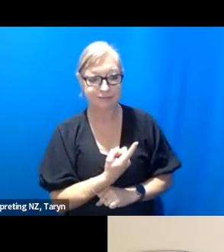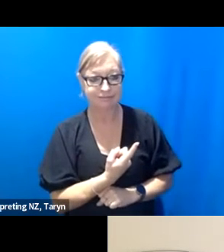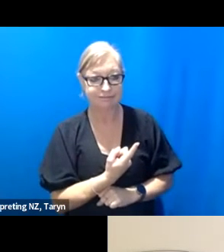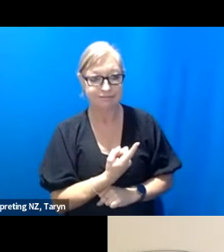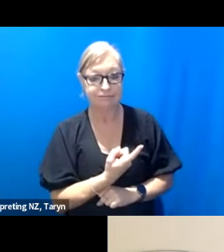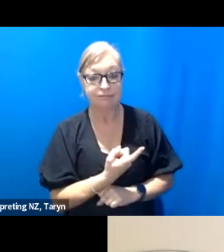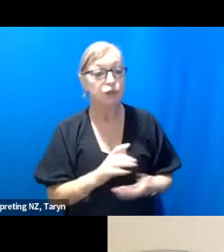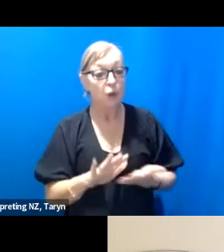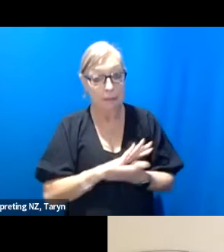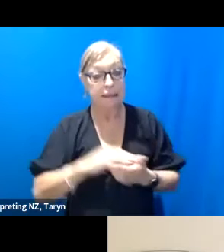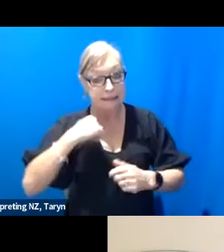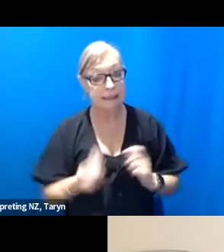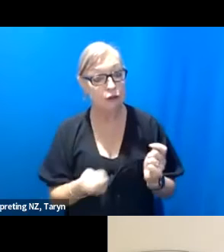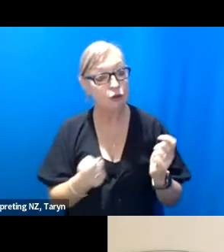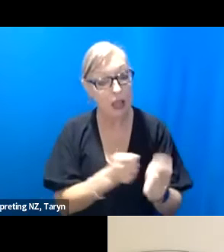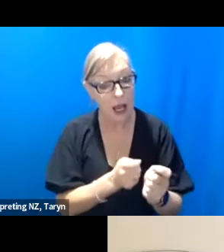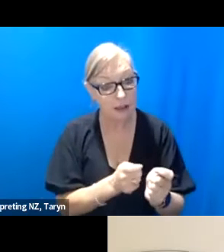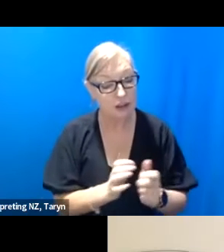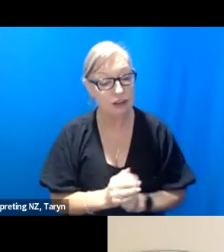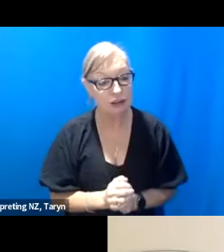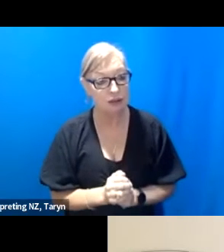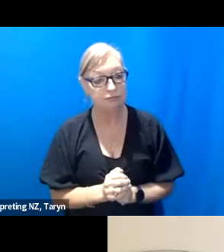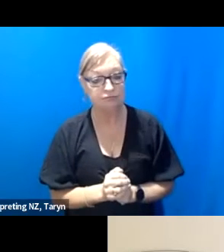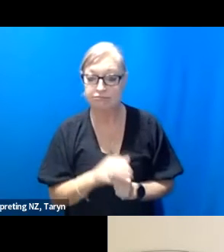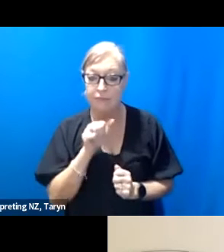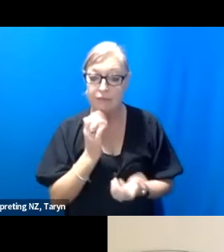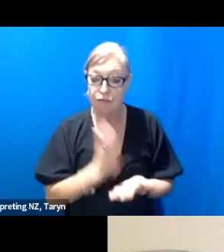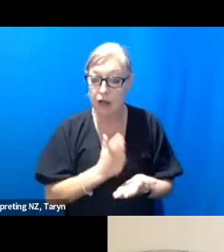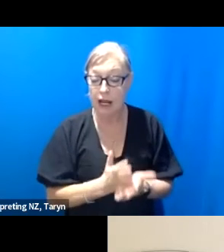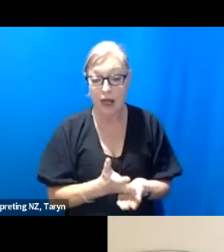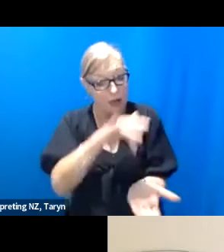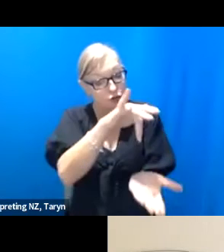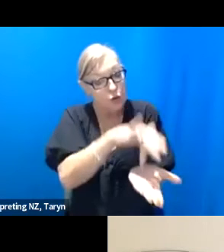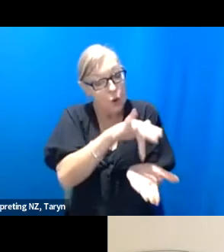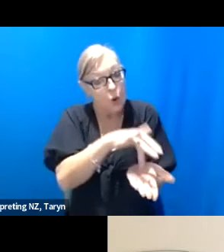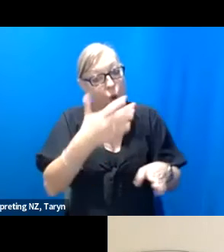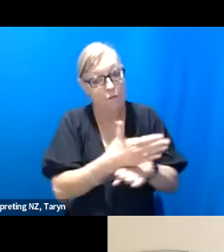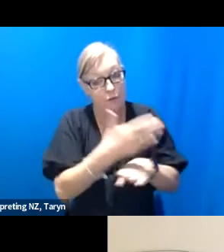the work to keep people safe, like that's at the heart of the work, so yeah we work out